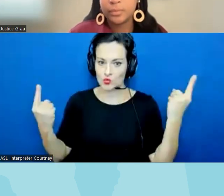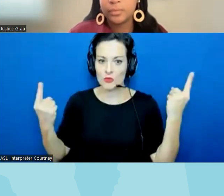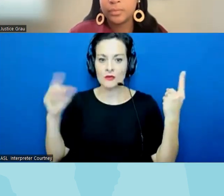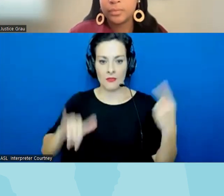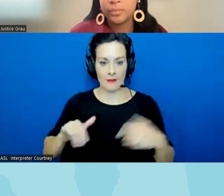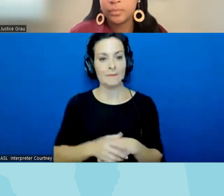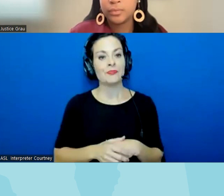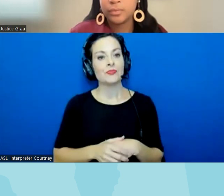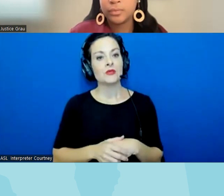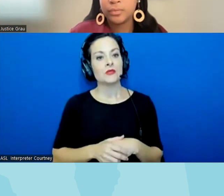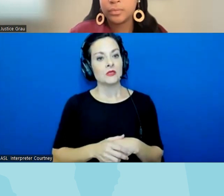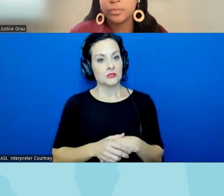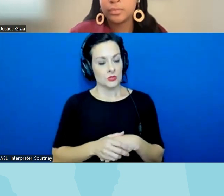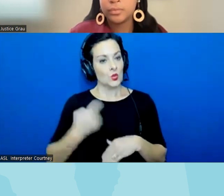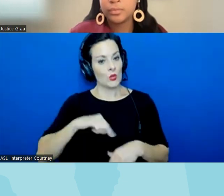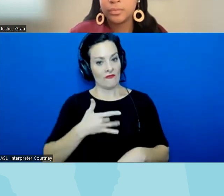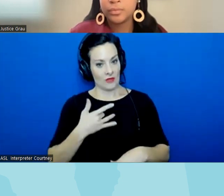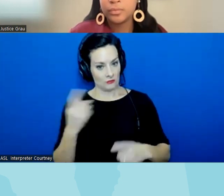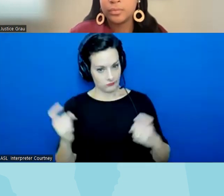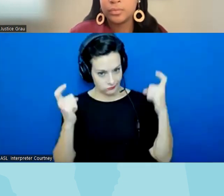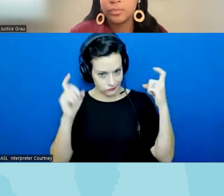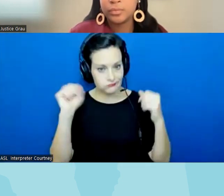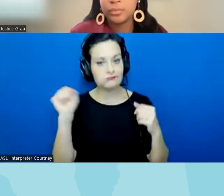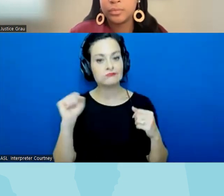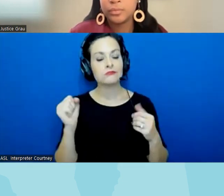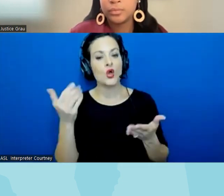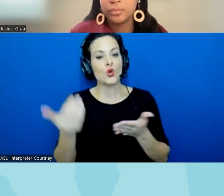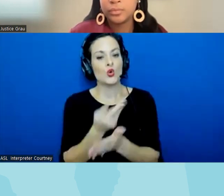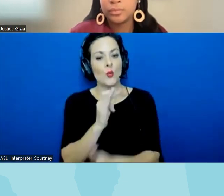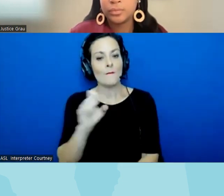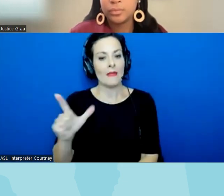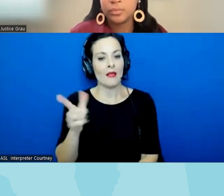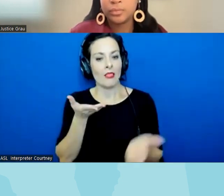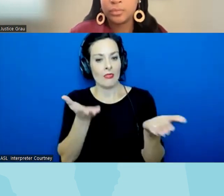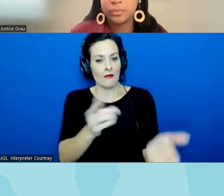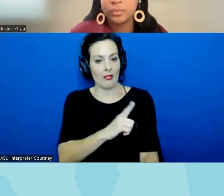off of this Victory there have been several bills introduced in the legislature including one this